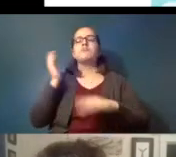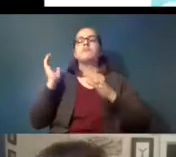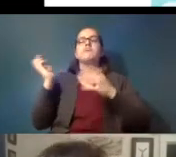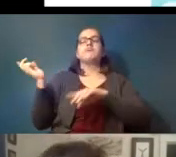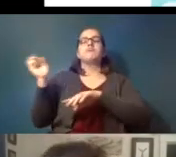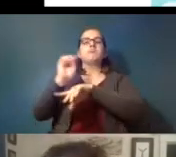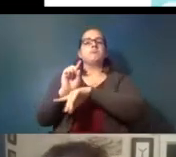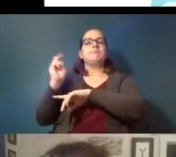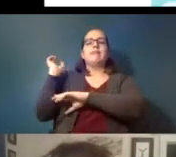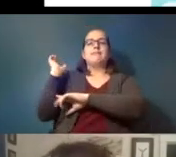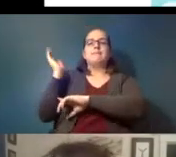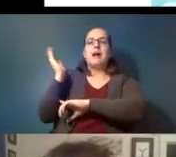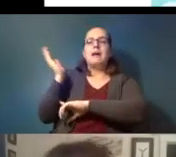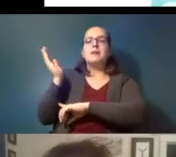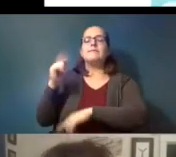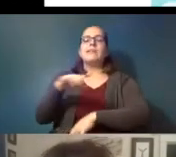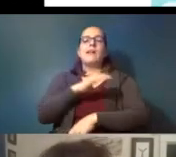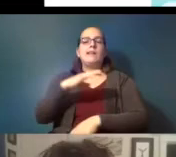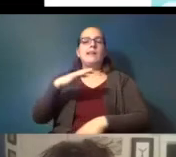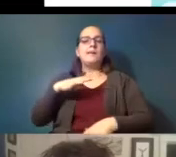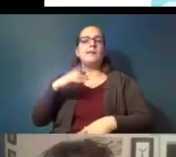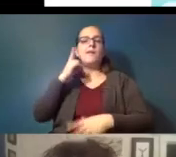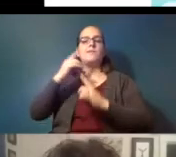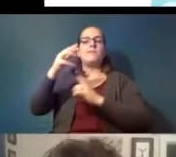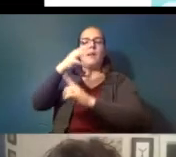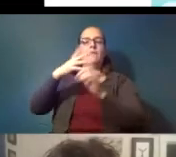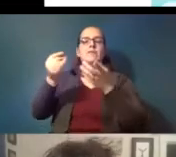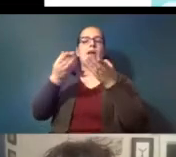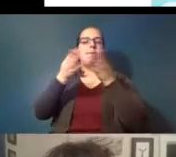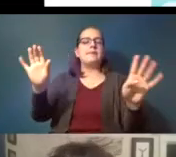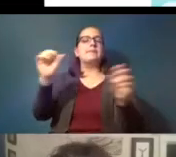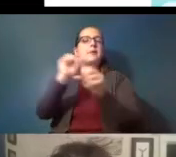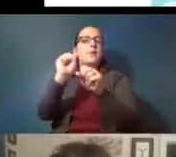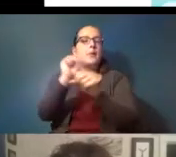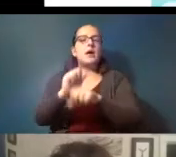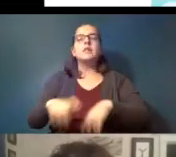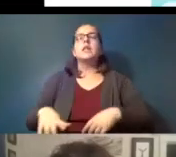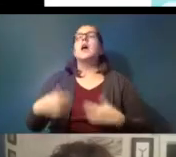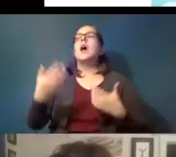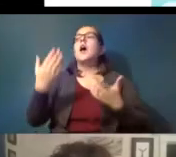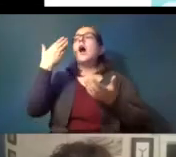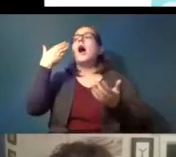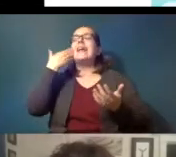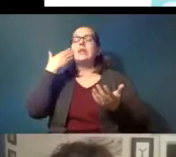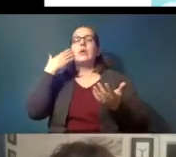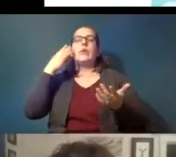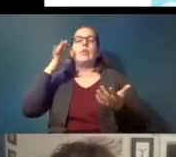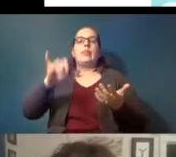to you know the committee on environment and public works i know that i think it was